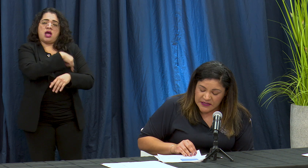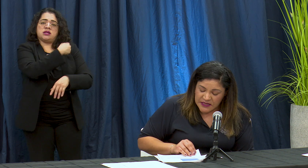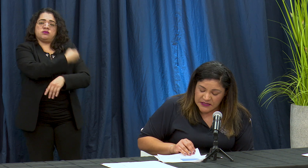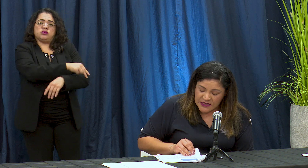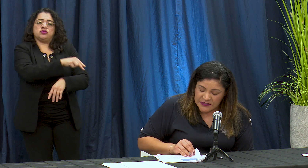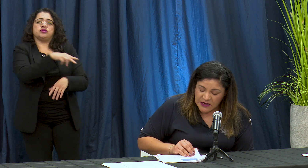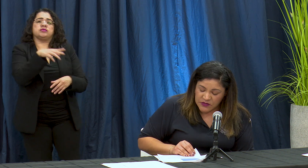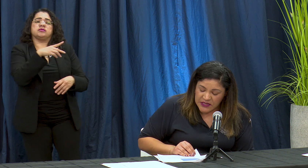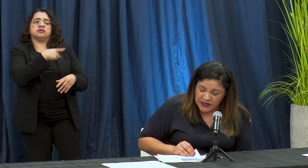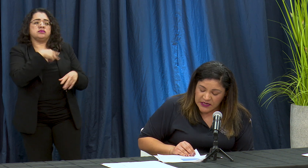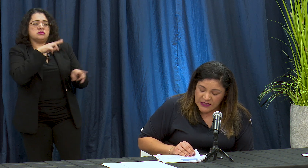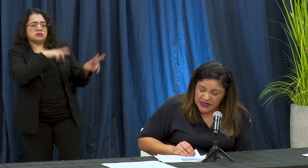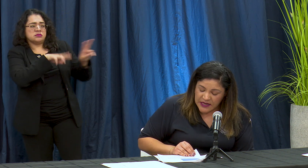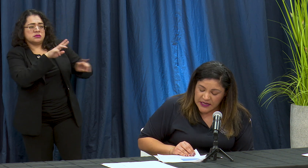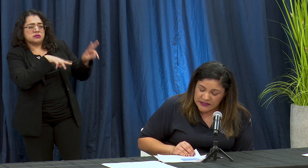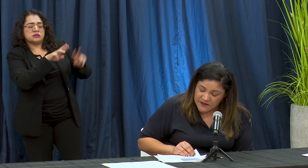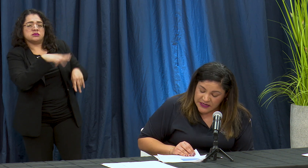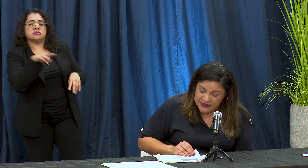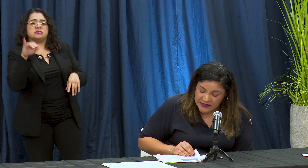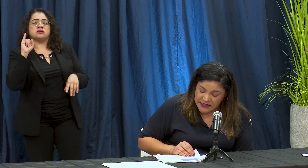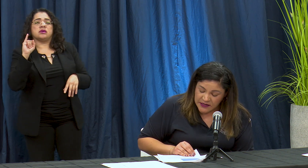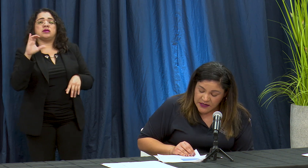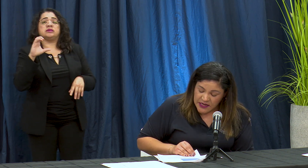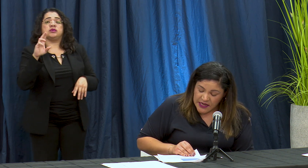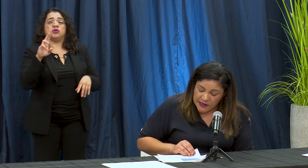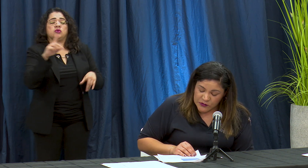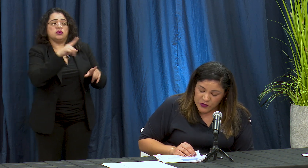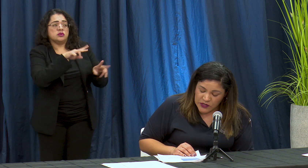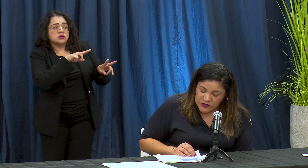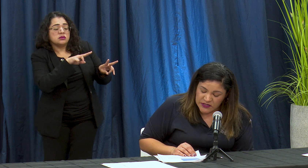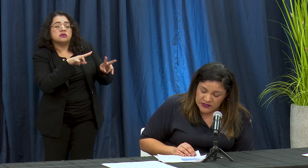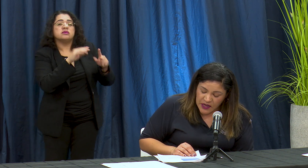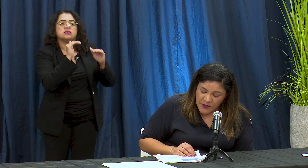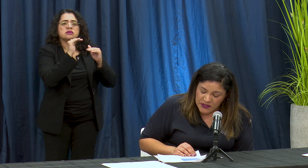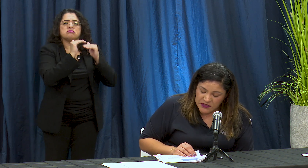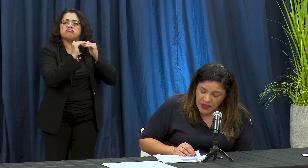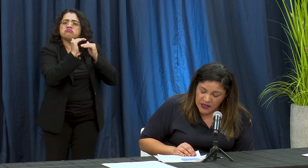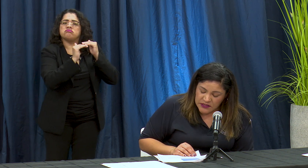tendency 'as de la unidad Kritika esta Vedas are say el uso de nuestras comas s